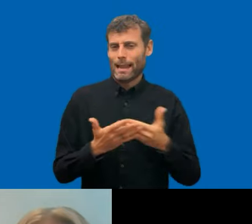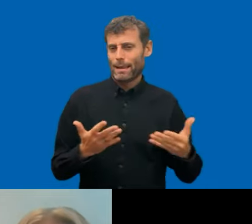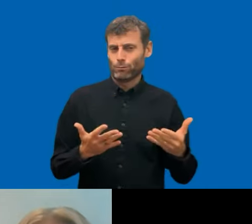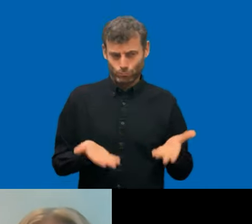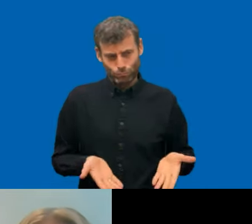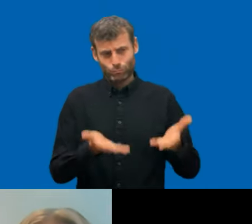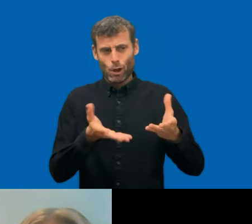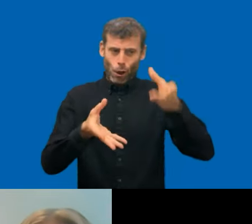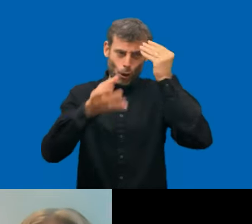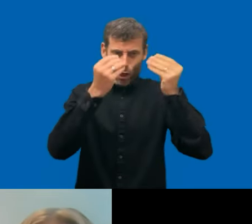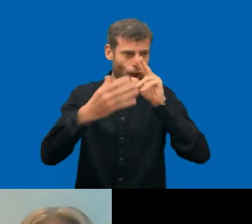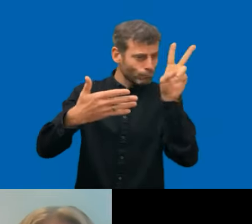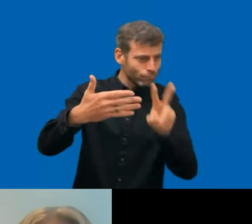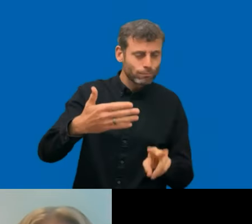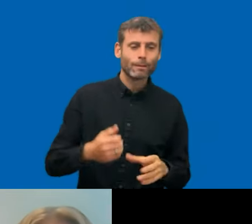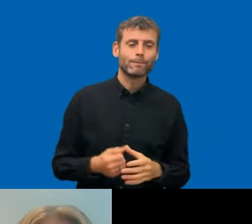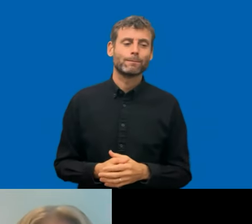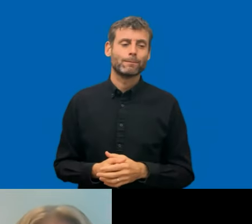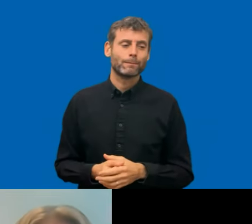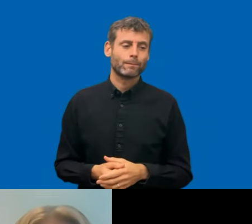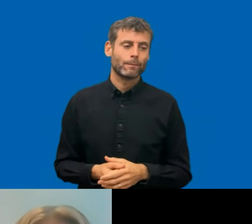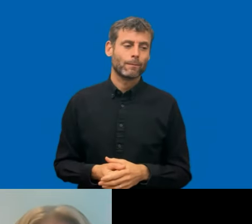We have a question here, thank you for the big efforts and work and I